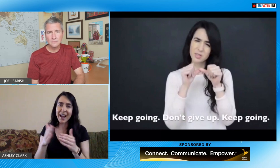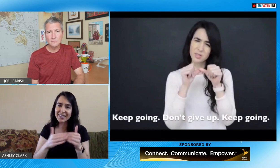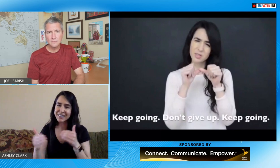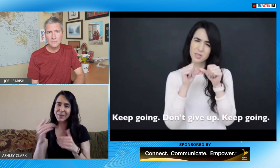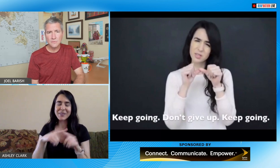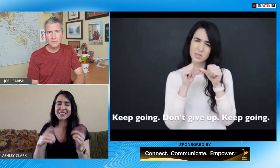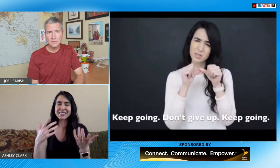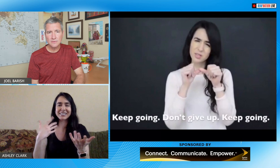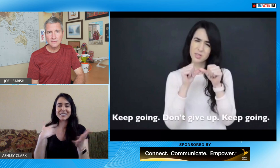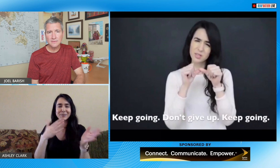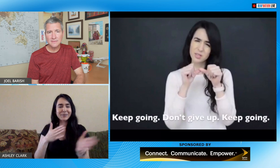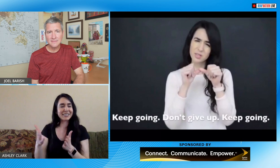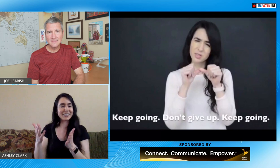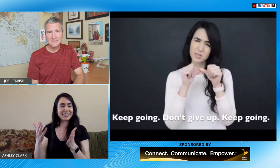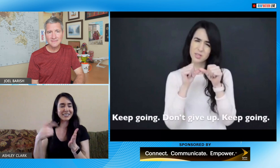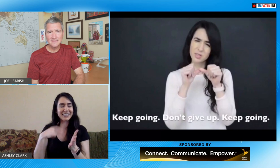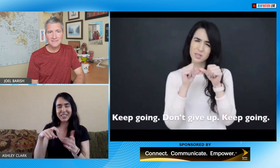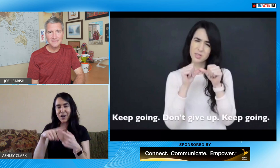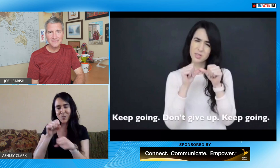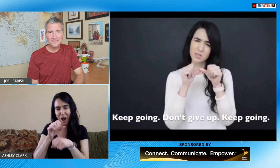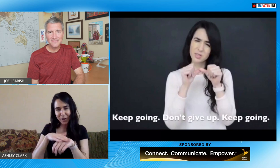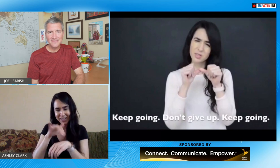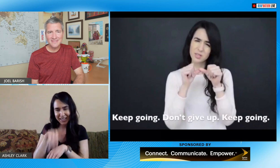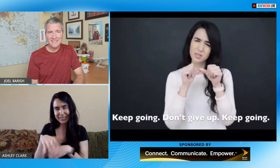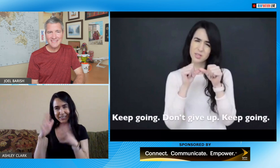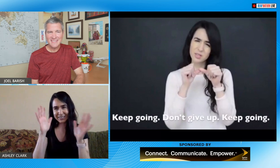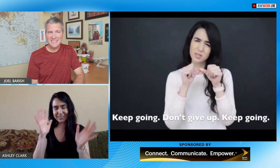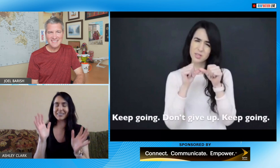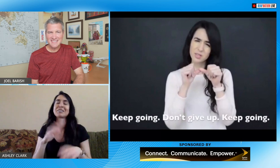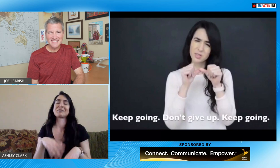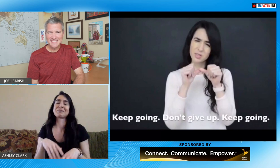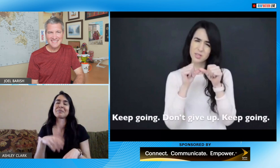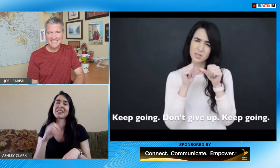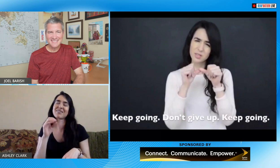post on the fly I would like to plan ahead but something